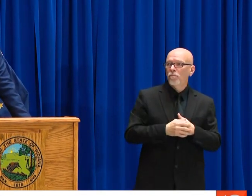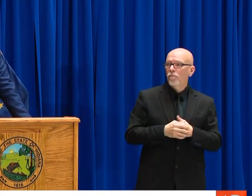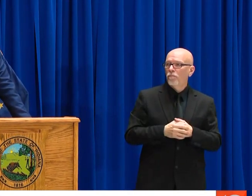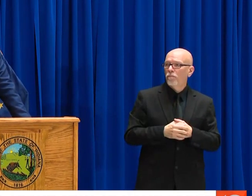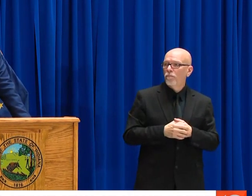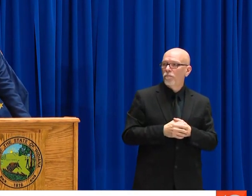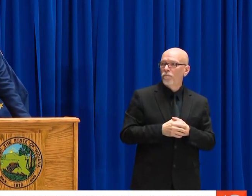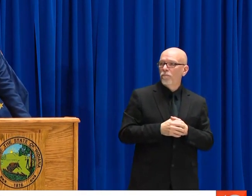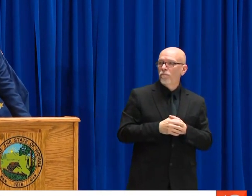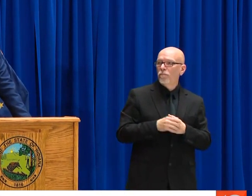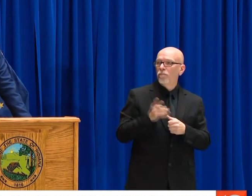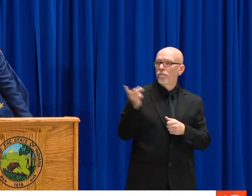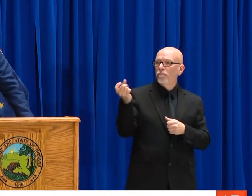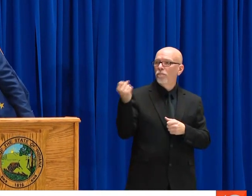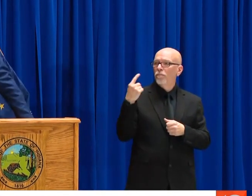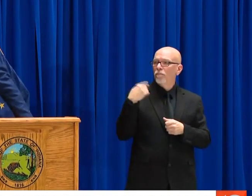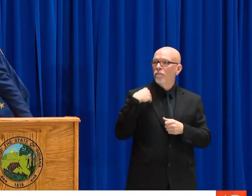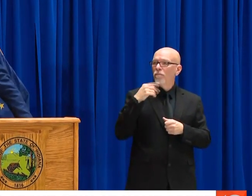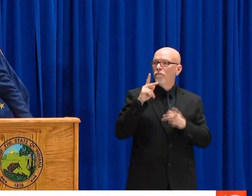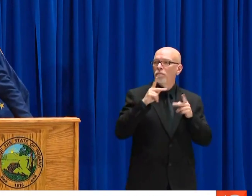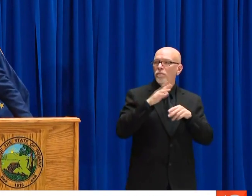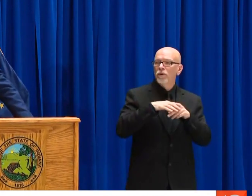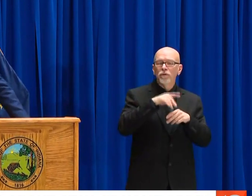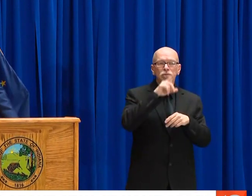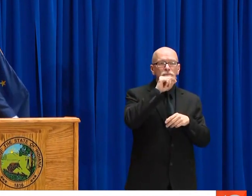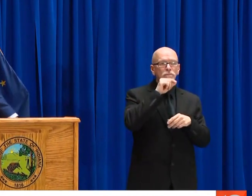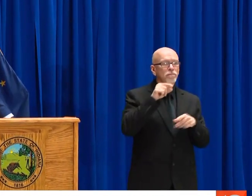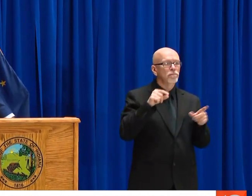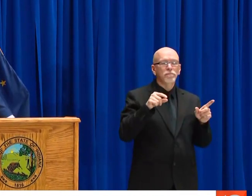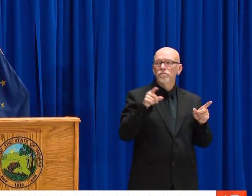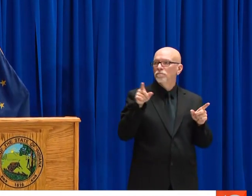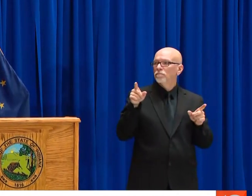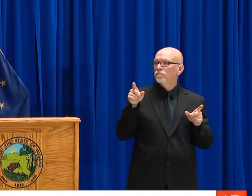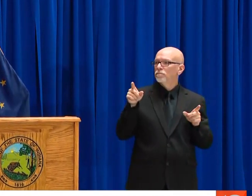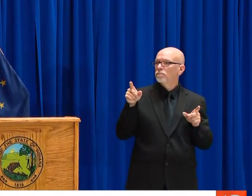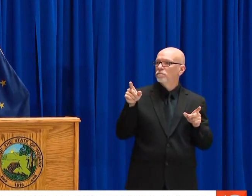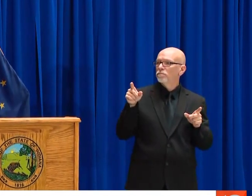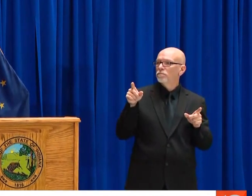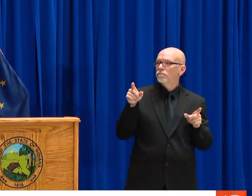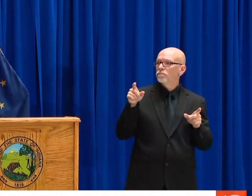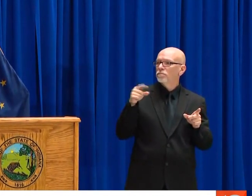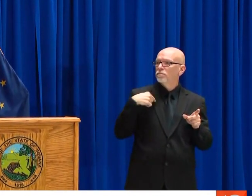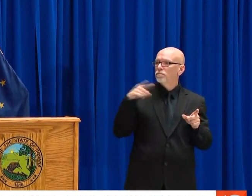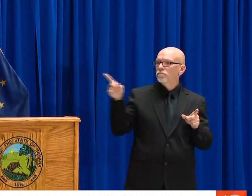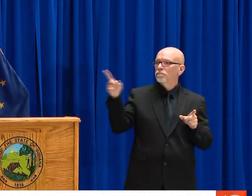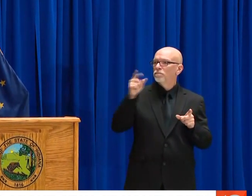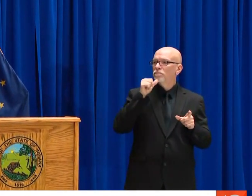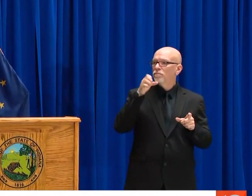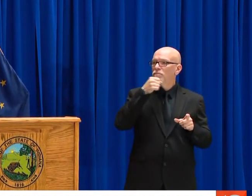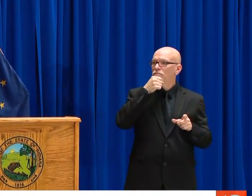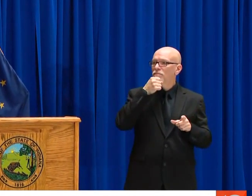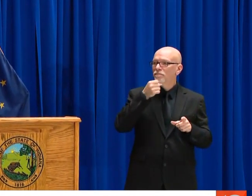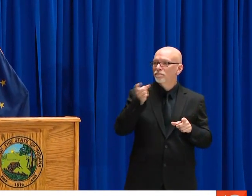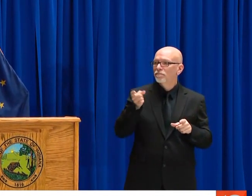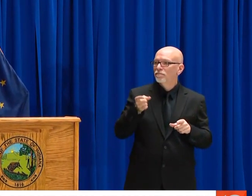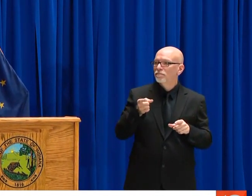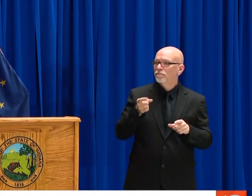HAVE MANY BEDS? NOT AT THIS TIME.